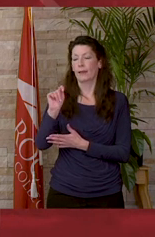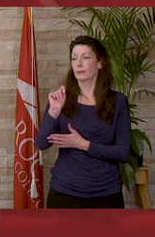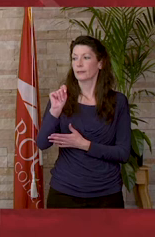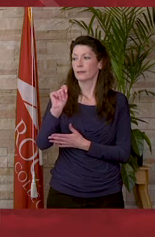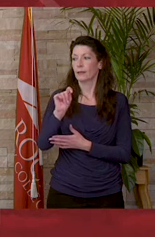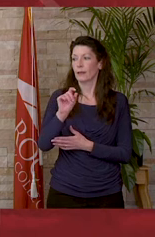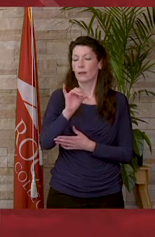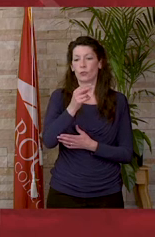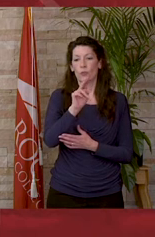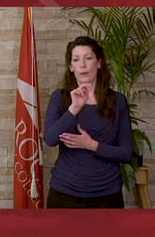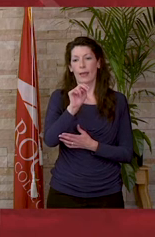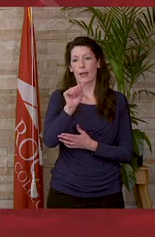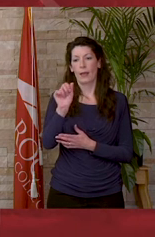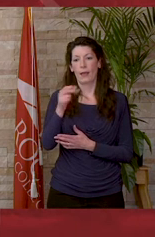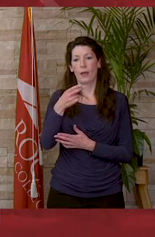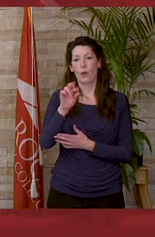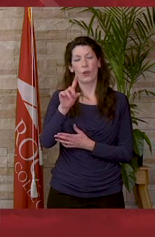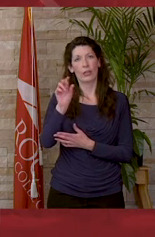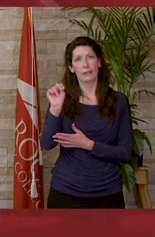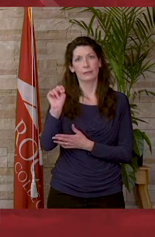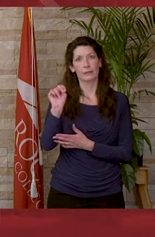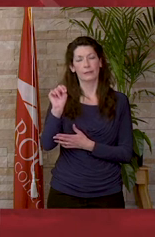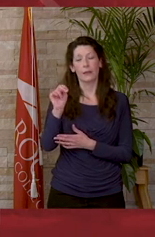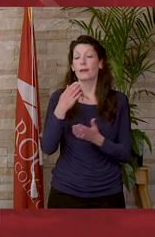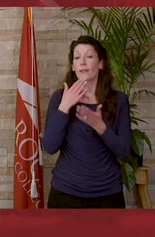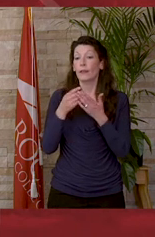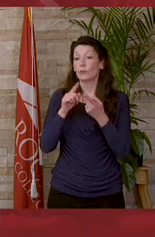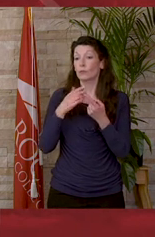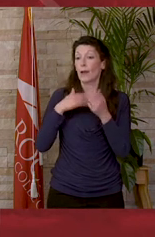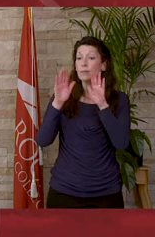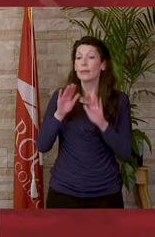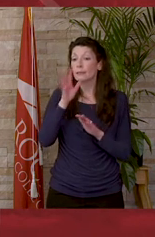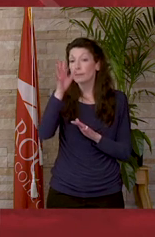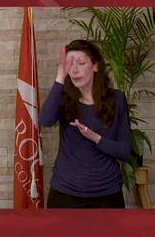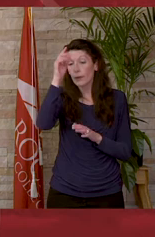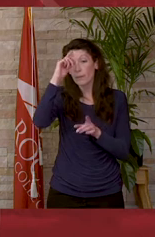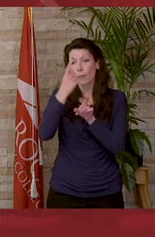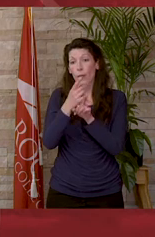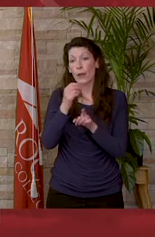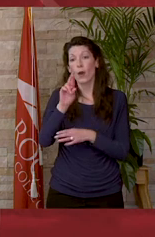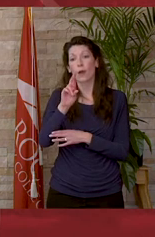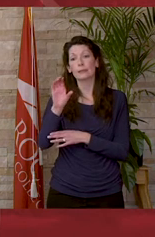Joanna Harden: Thank you to my amazing parents, brother, and RRCC professors